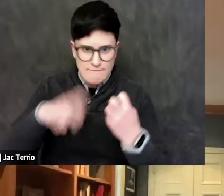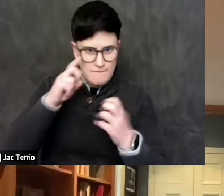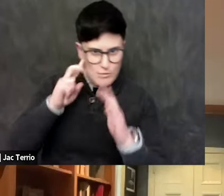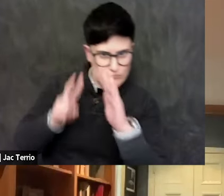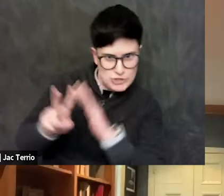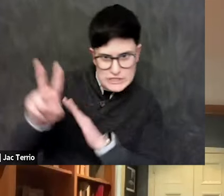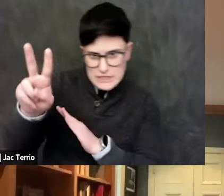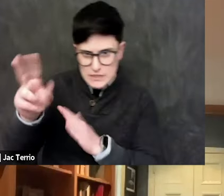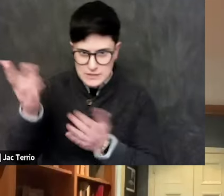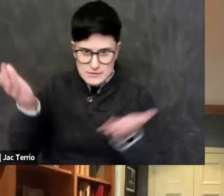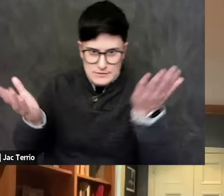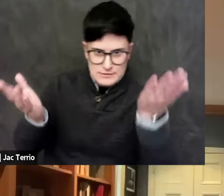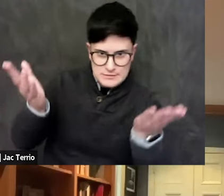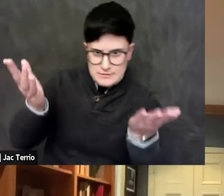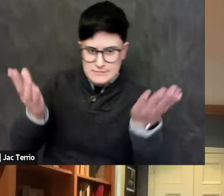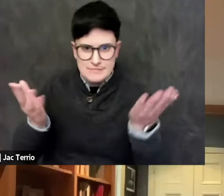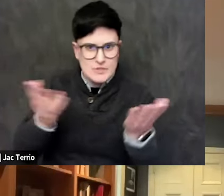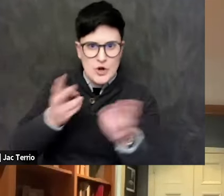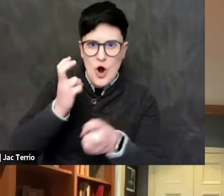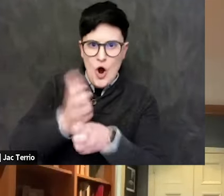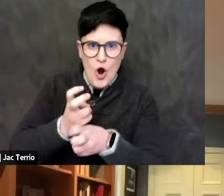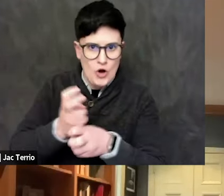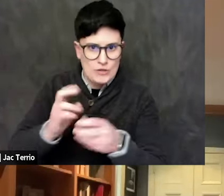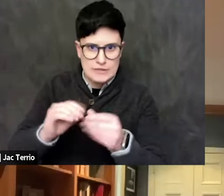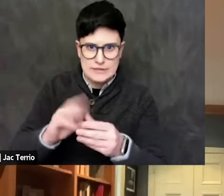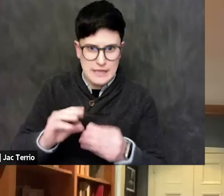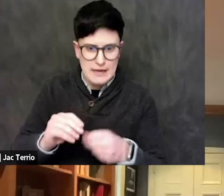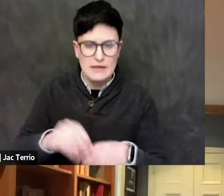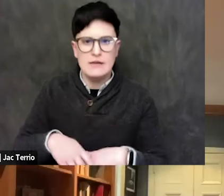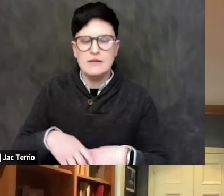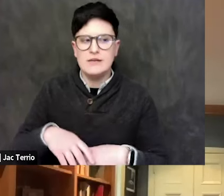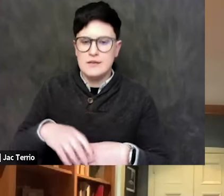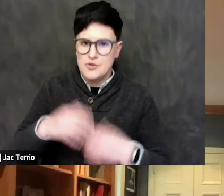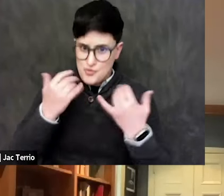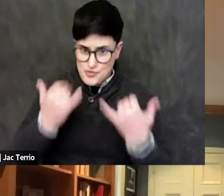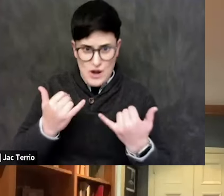of things being totally shaken up. But you're right, if you look historically,